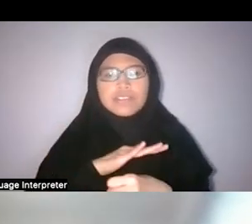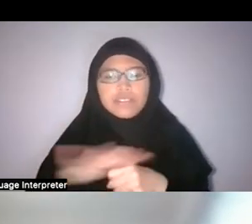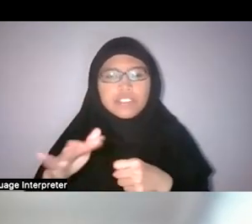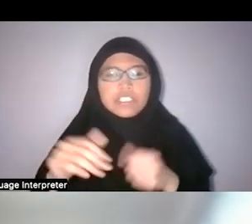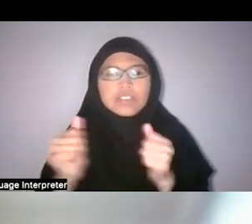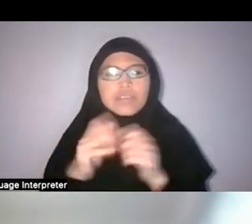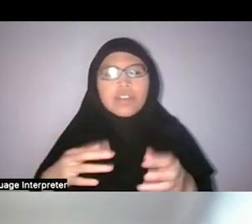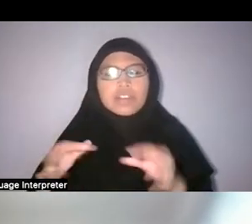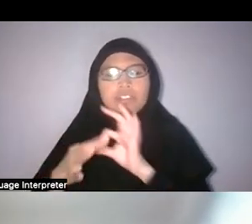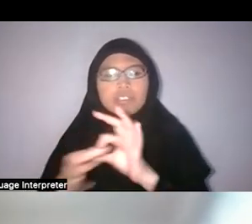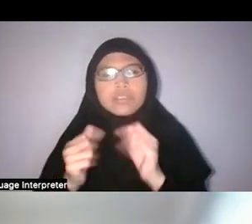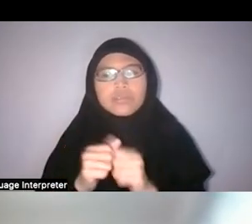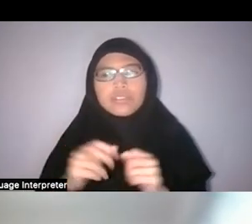Who brought up the family farms just now?